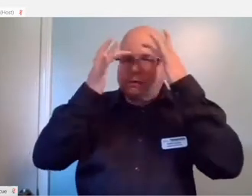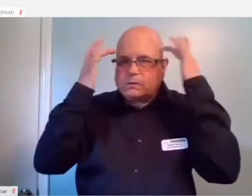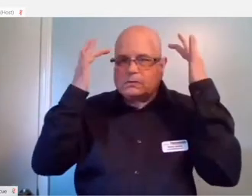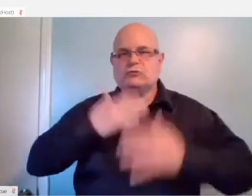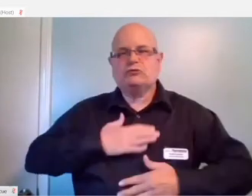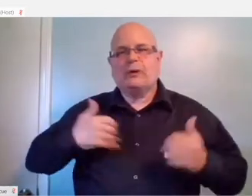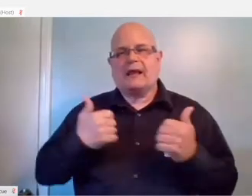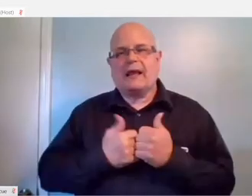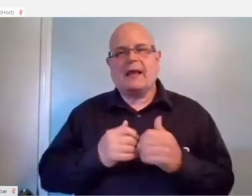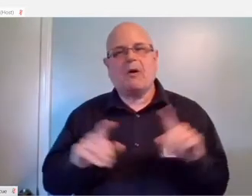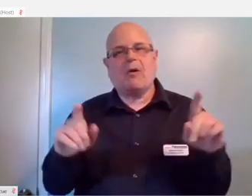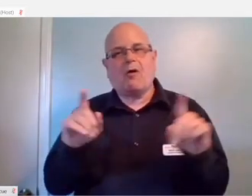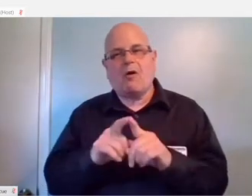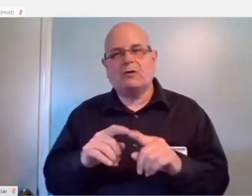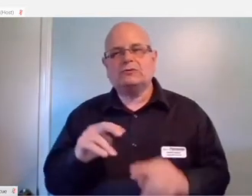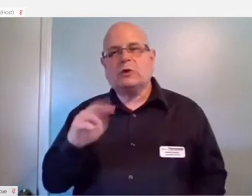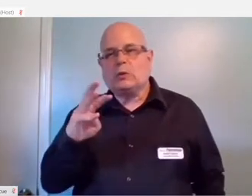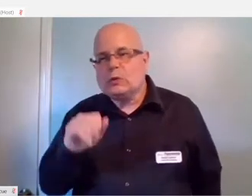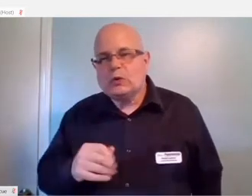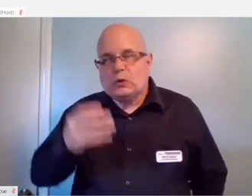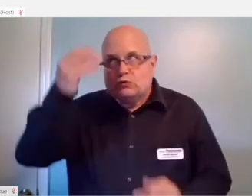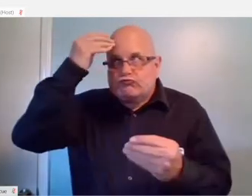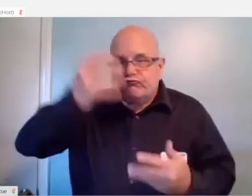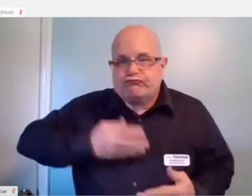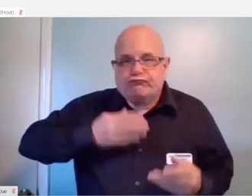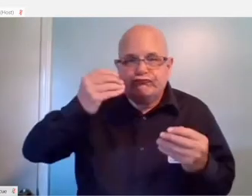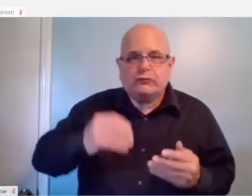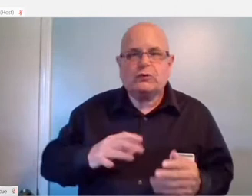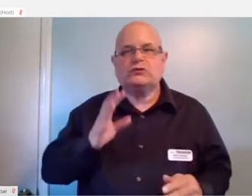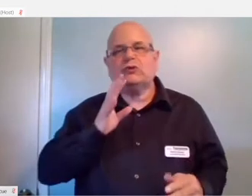also able to access news, you're able to talk with friends and things like that.